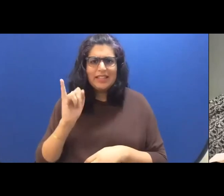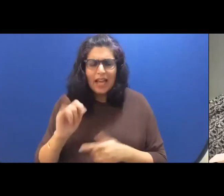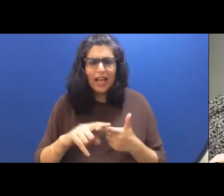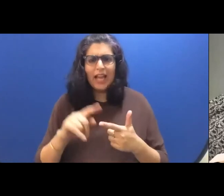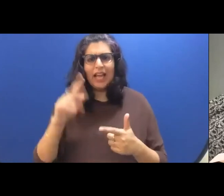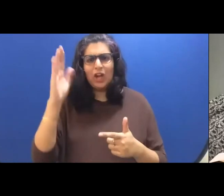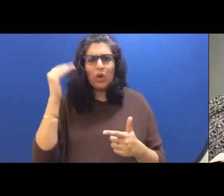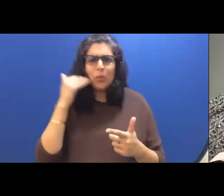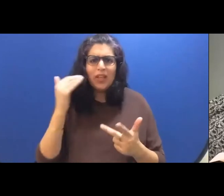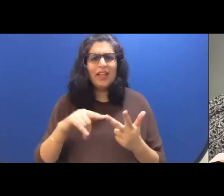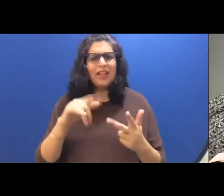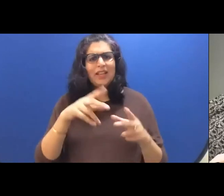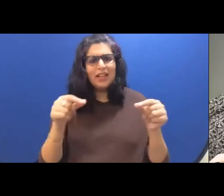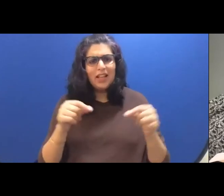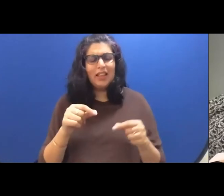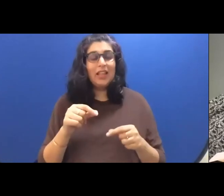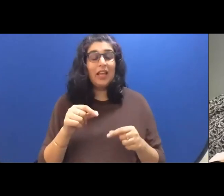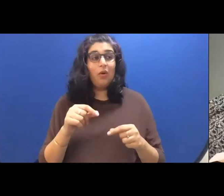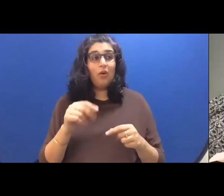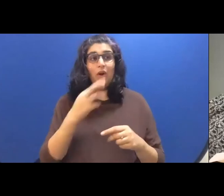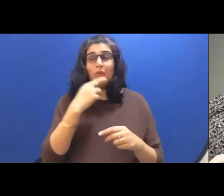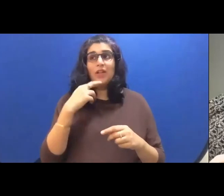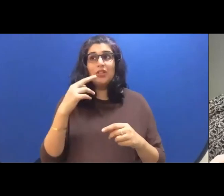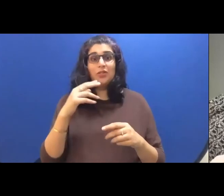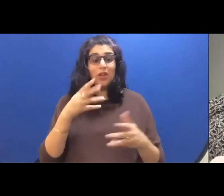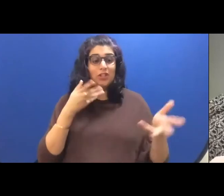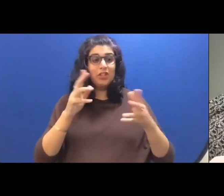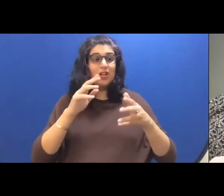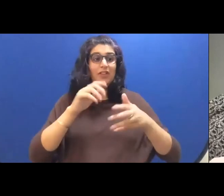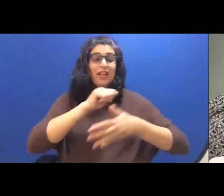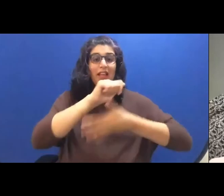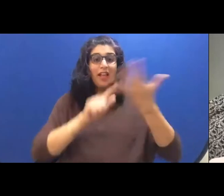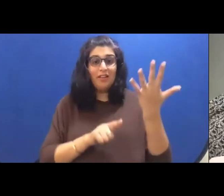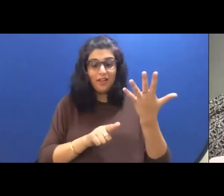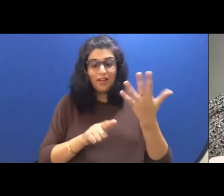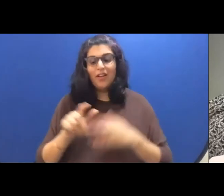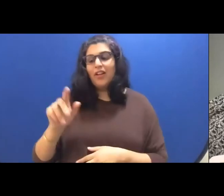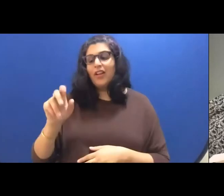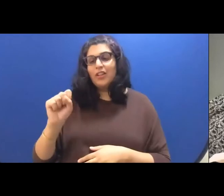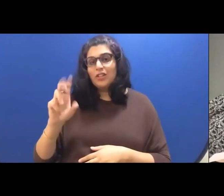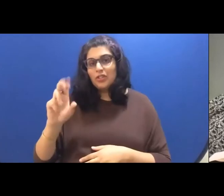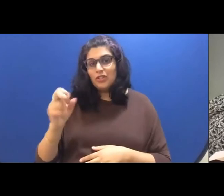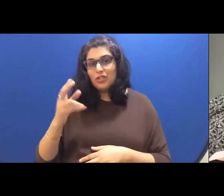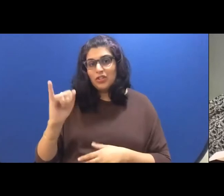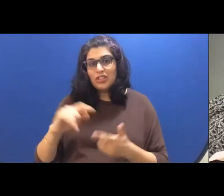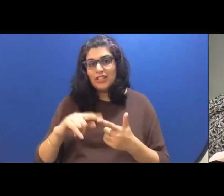served all of the above sushi and kimchi and sesame chicken and called themselves Asian.